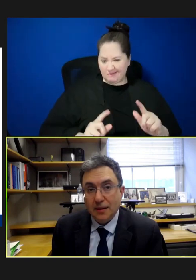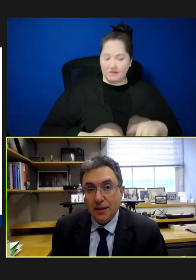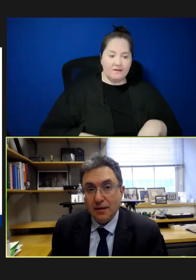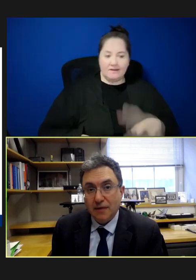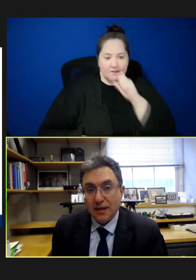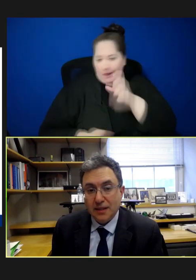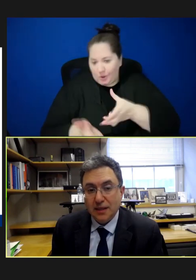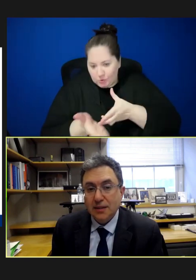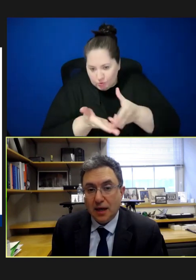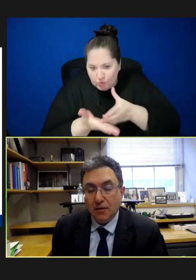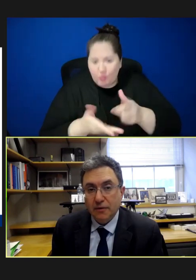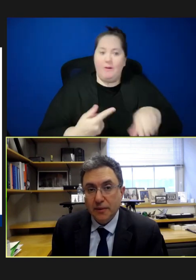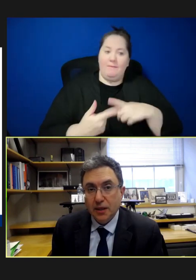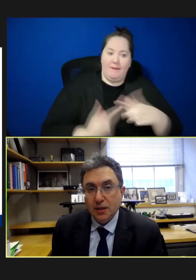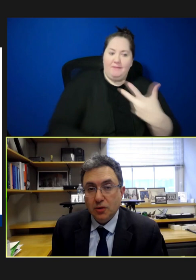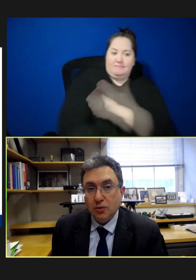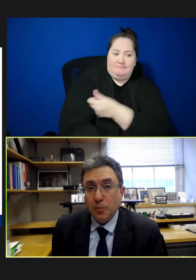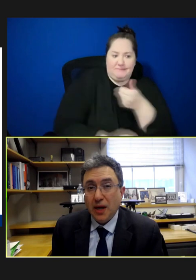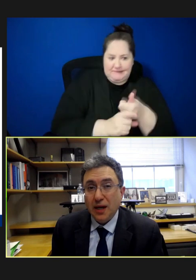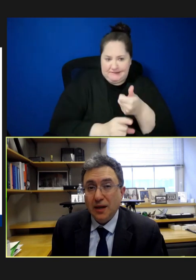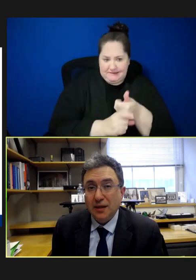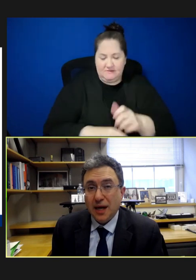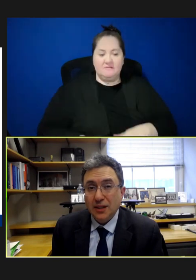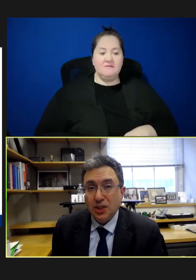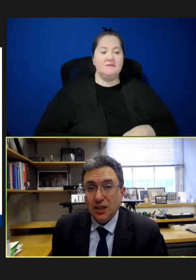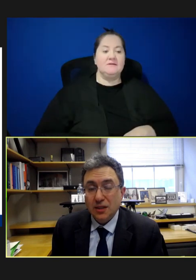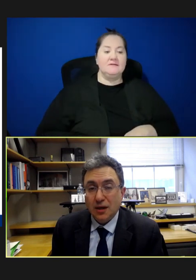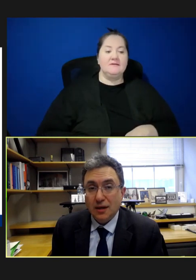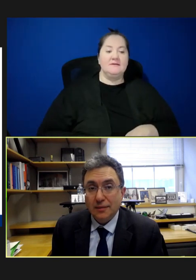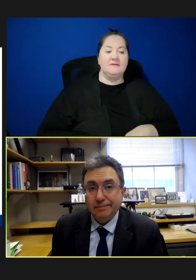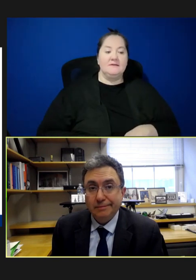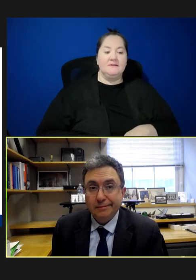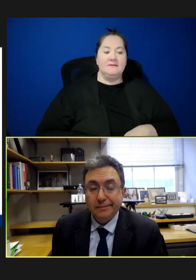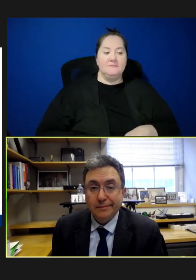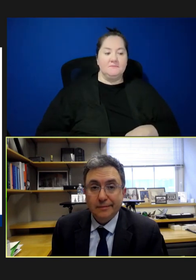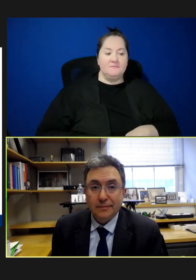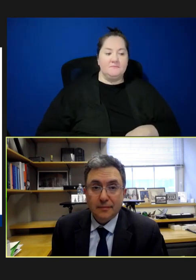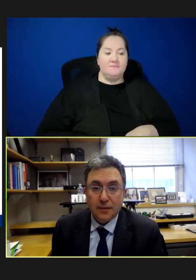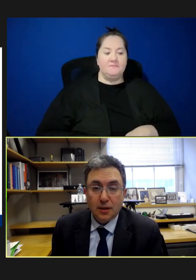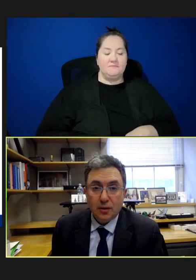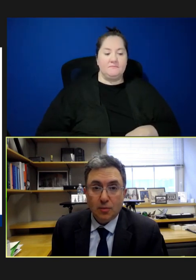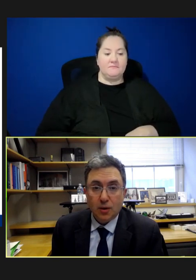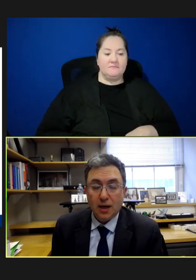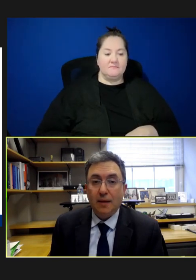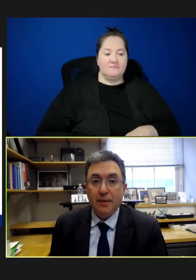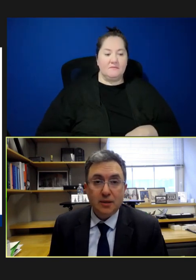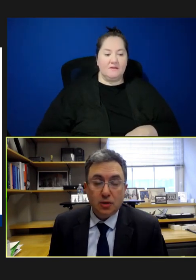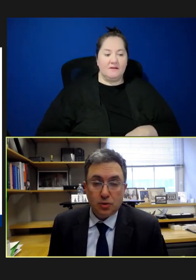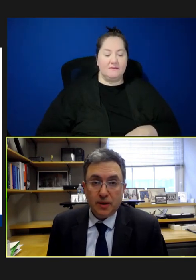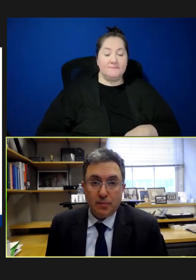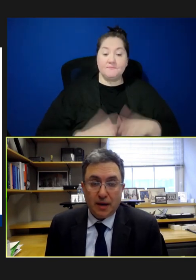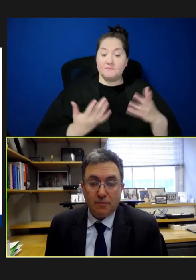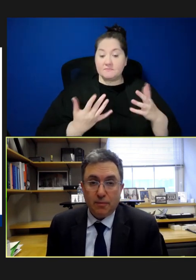the vaccine itself. So, spreading not just on, you know, more common social media platforms,